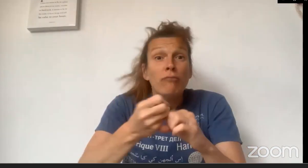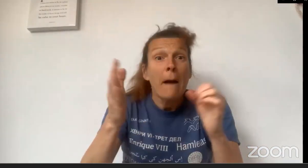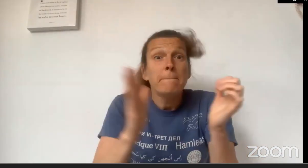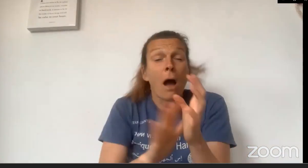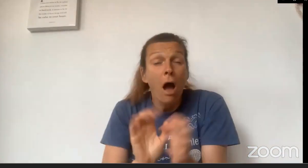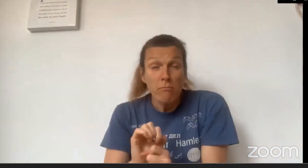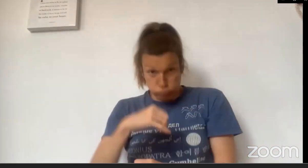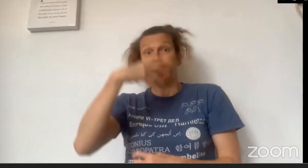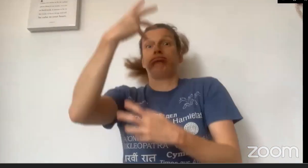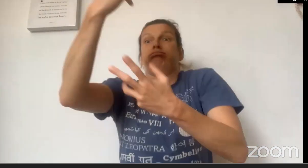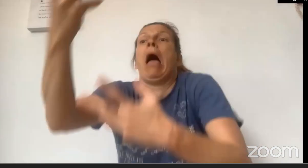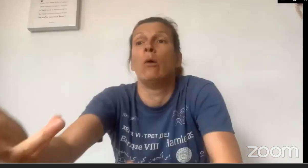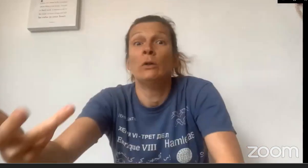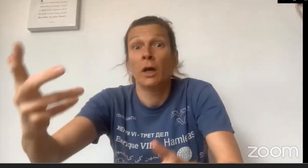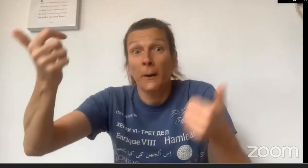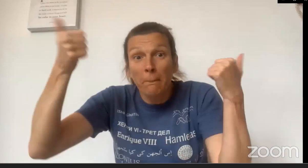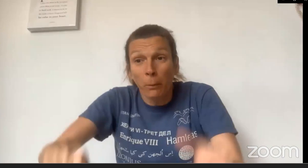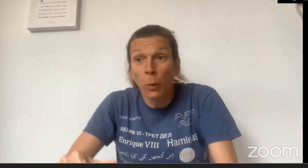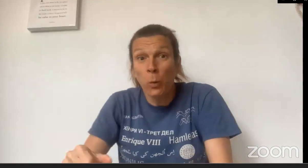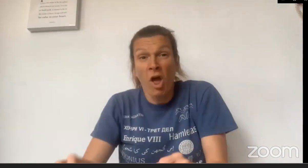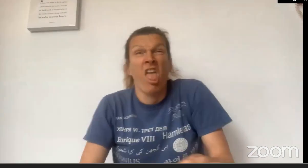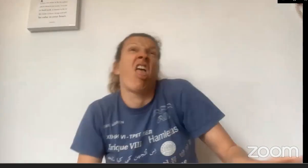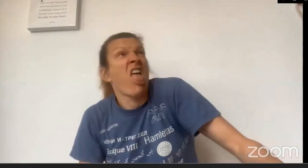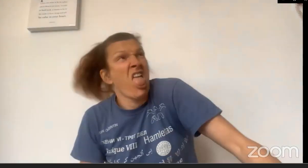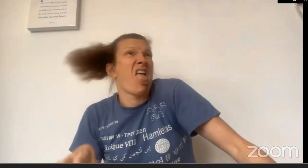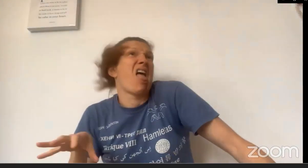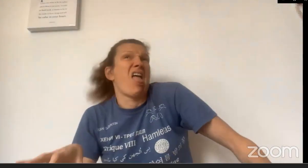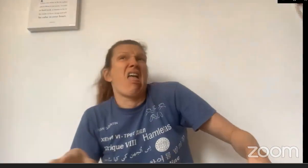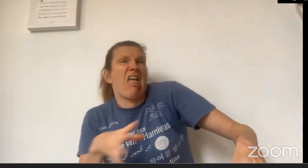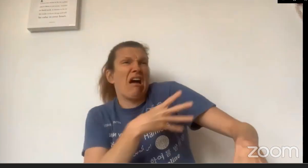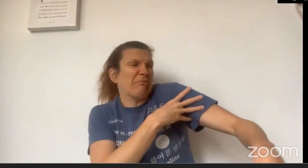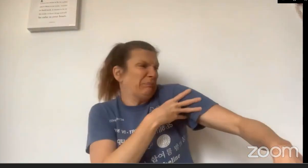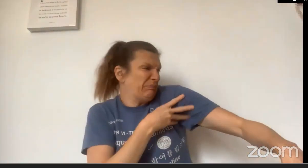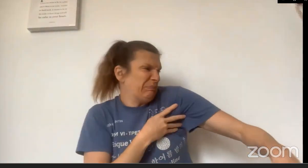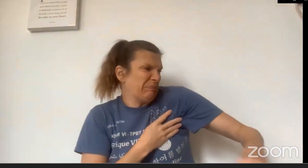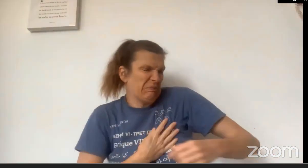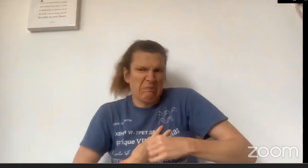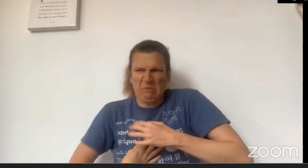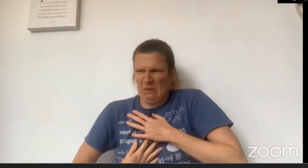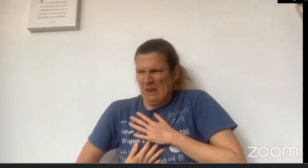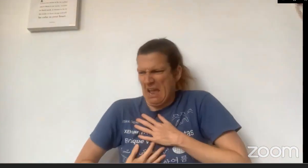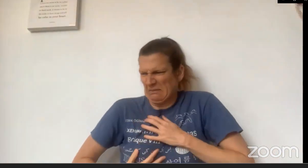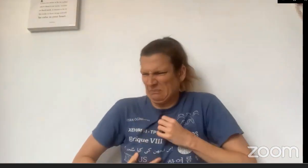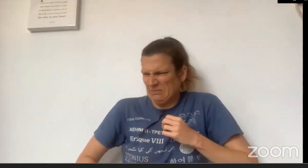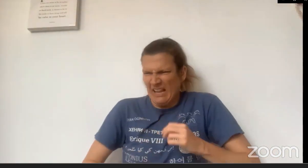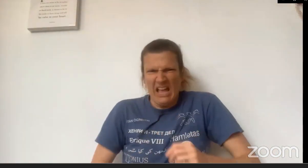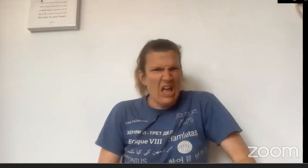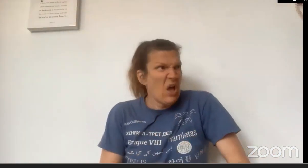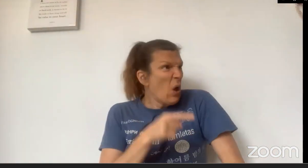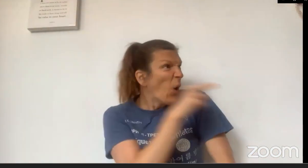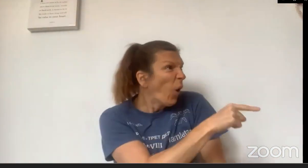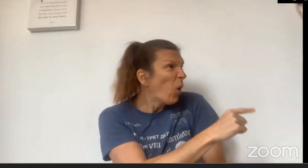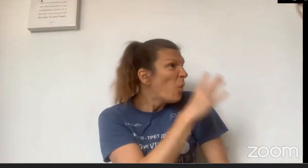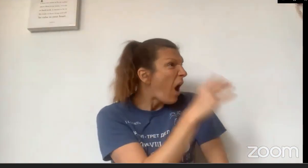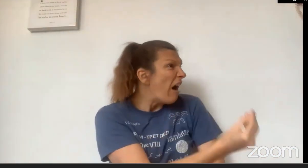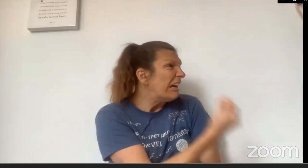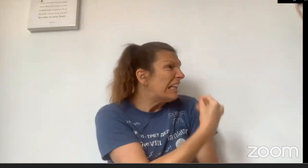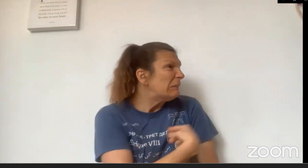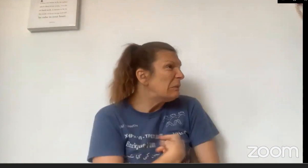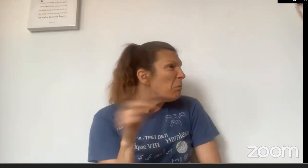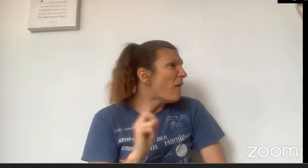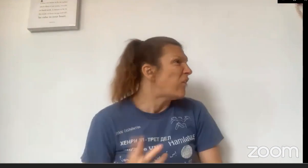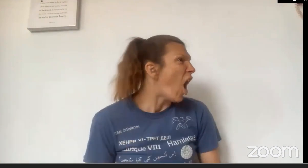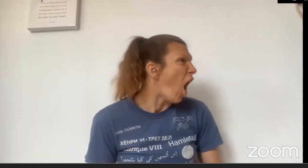ginormous sneeze and Grandma just flew out of him. She was covered.